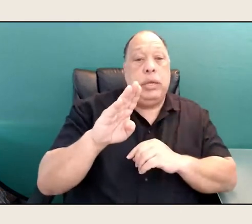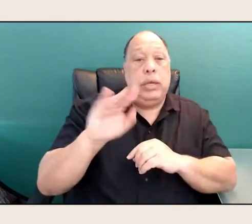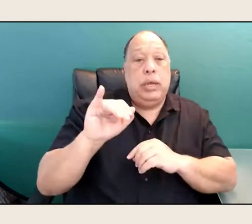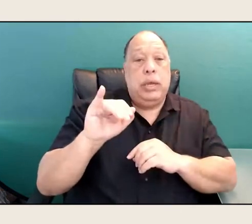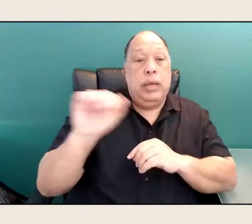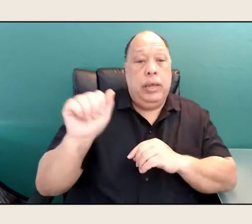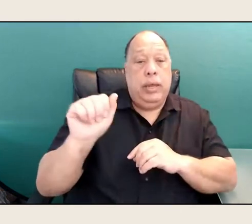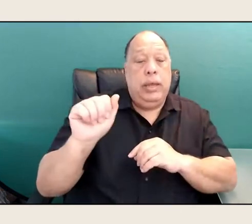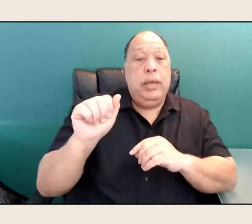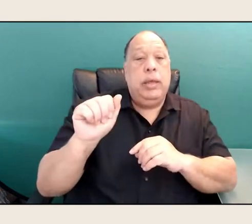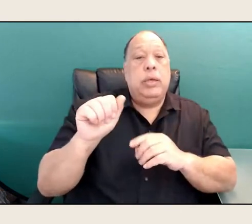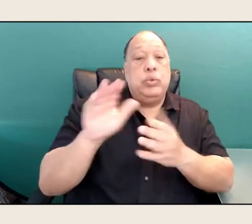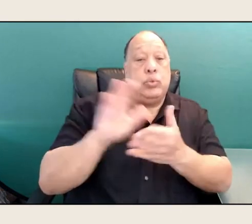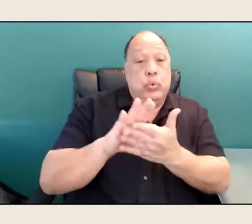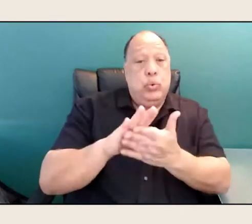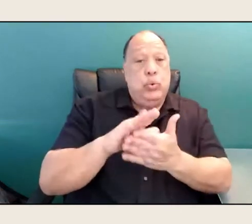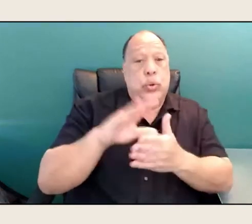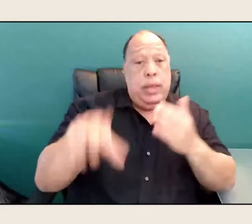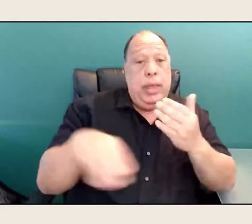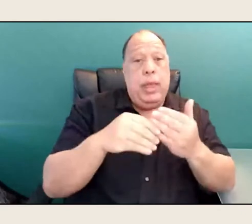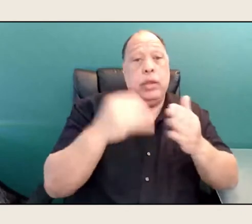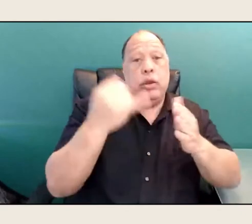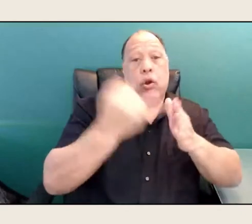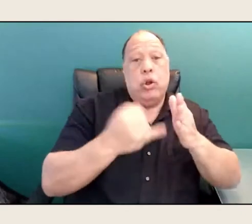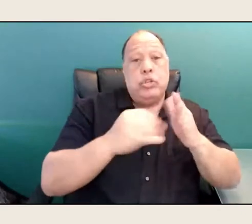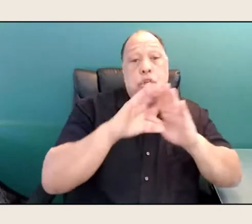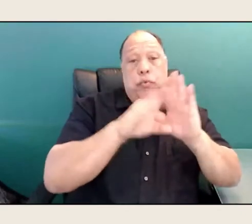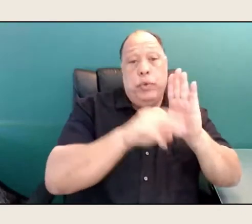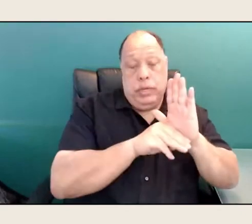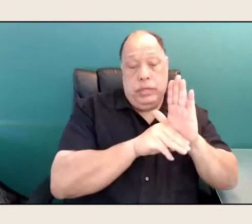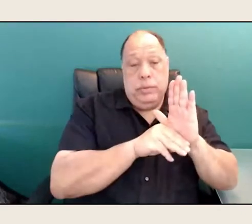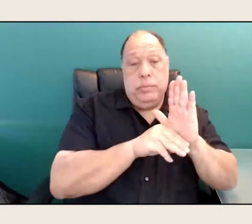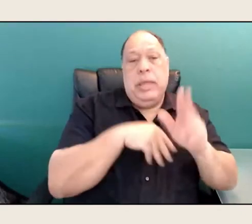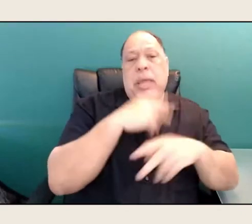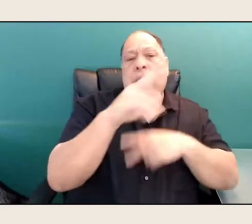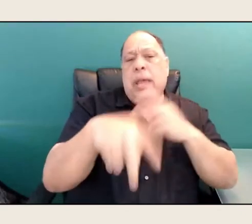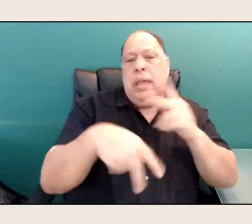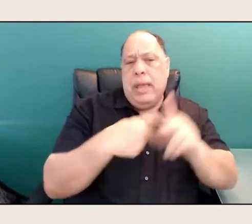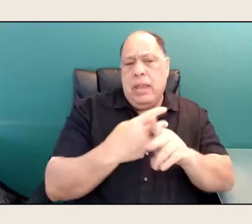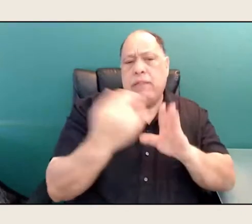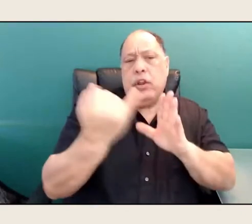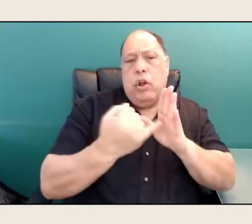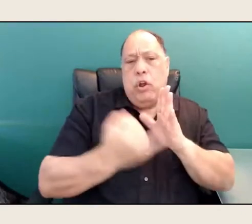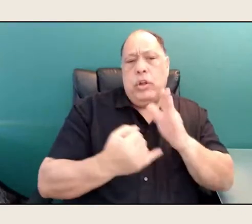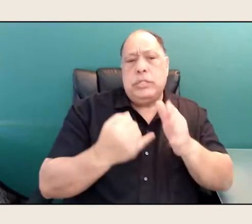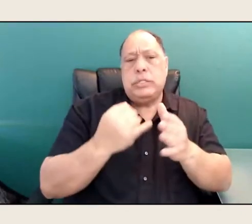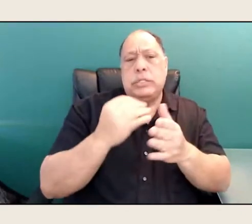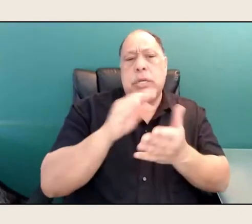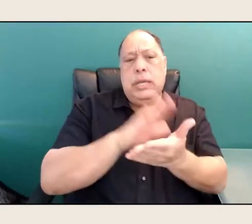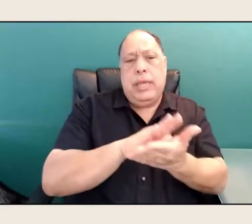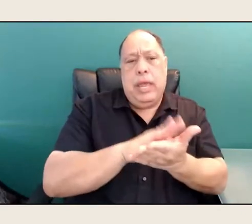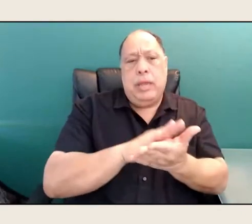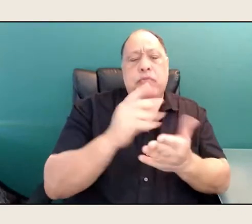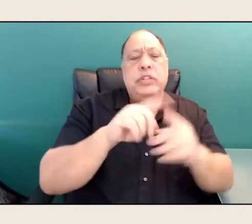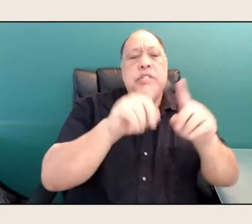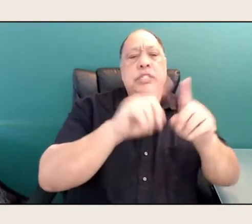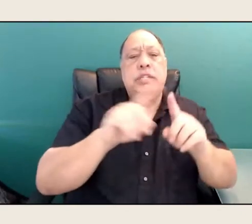so it became kind of an arts academy, so to speak, for many different kinds of arts, including writing,